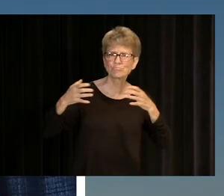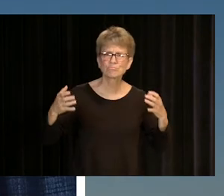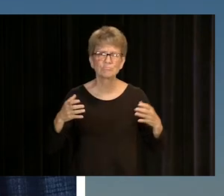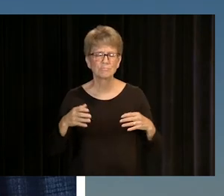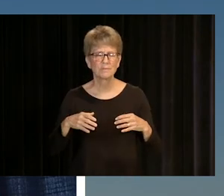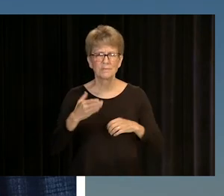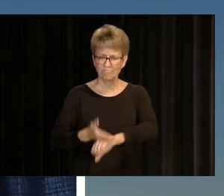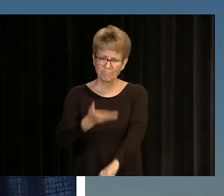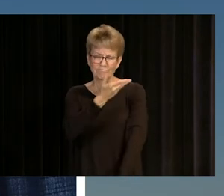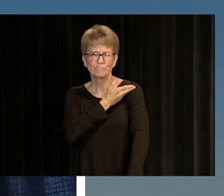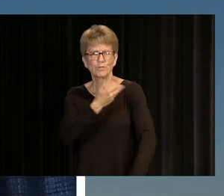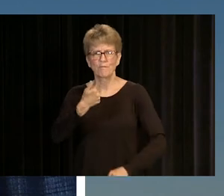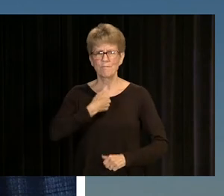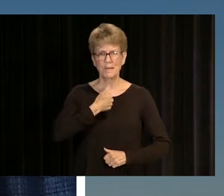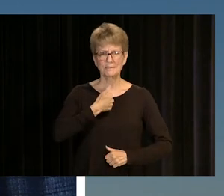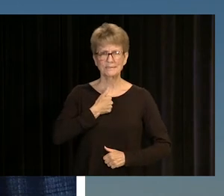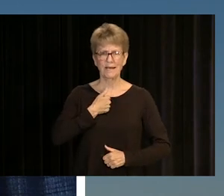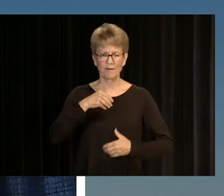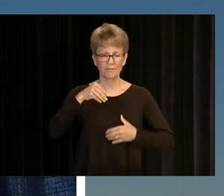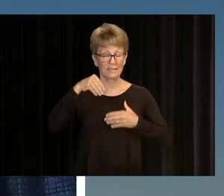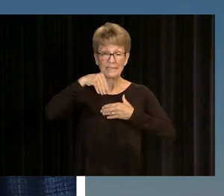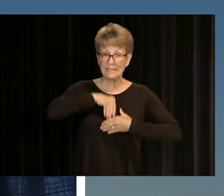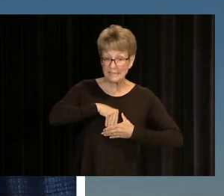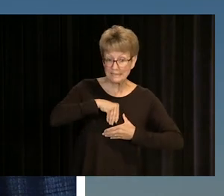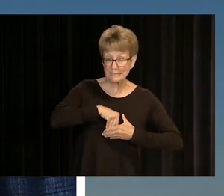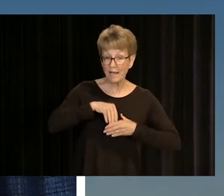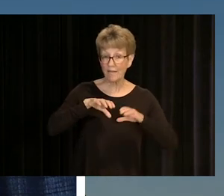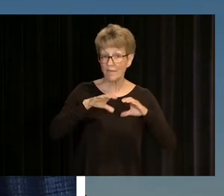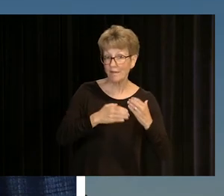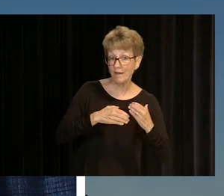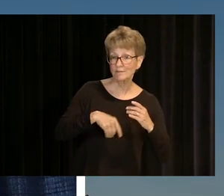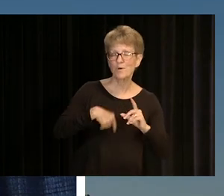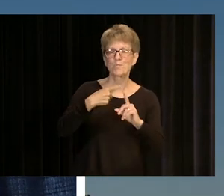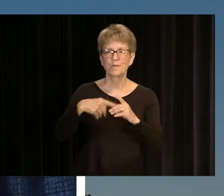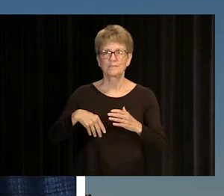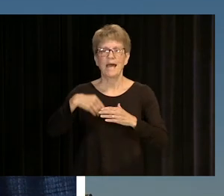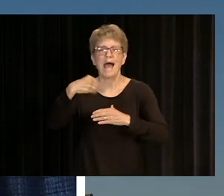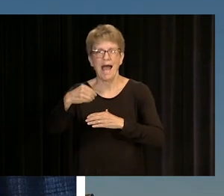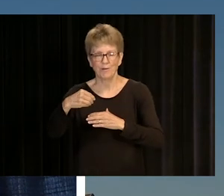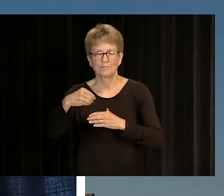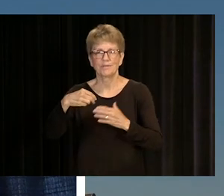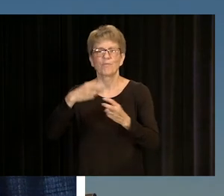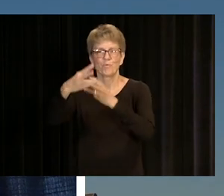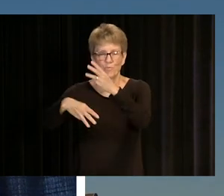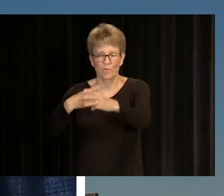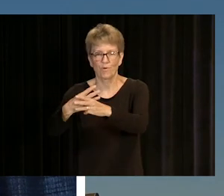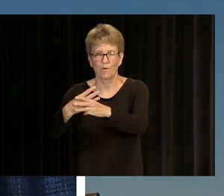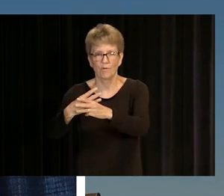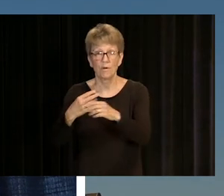AN INTELLECTUAL, AND AS A PERSON, BOTH INSIDE AND OUTSIDE THE CLASSROOM, AND I'M SO INCREDIBLY THANKFUL.